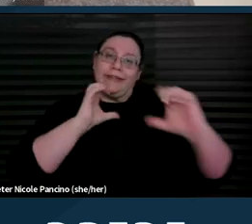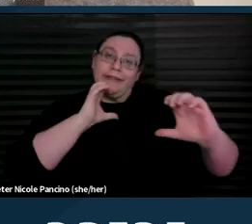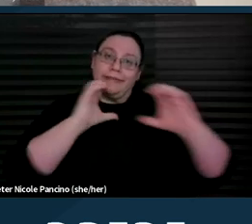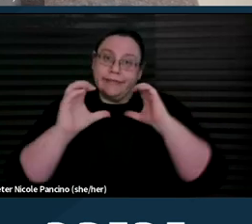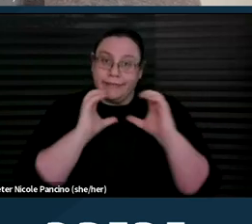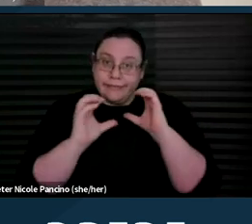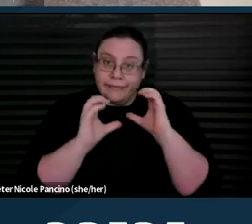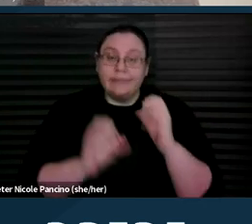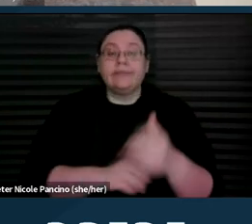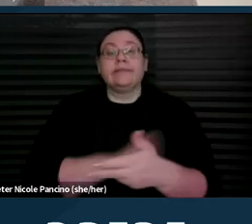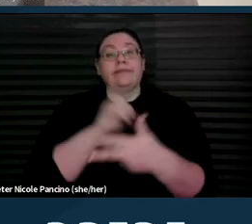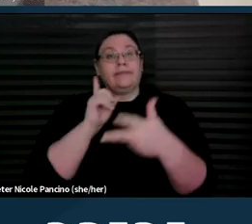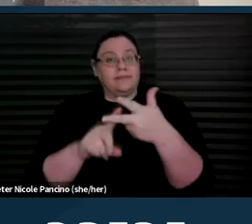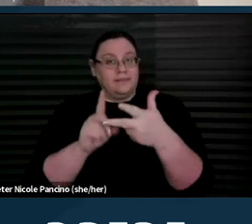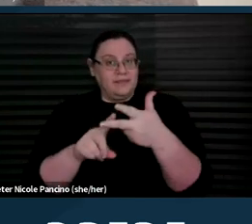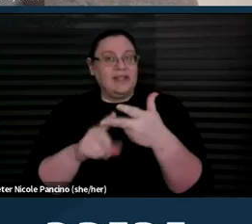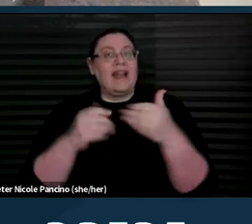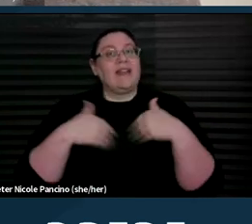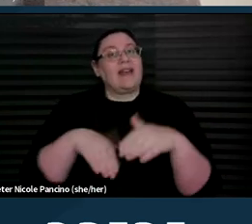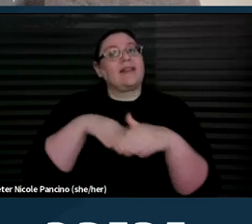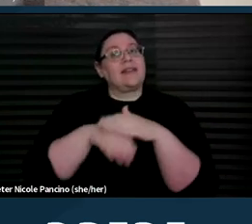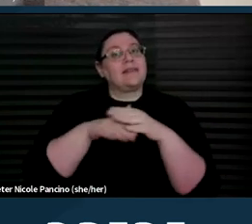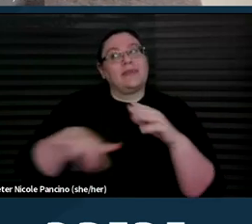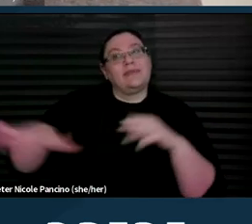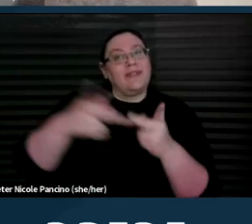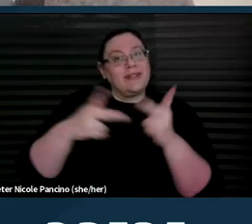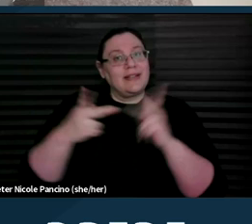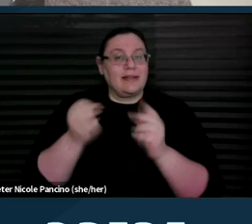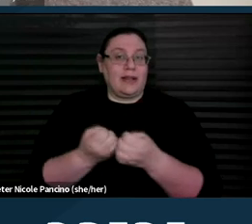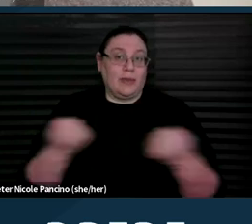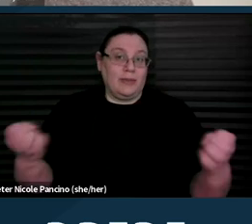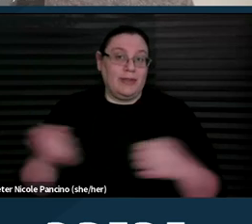and third, having accessible facilities and equipment. Next slide.